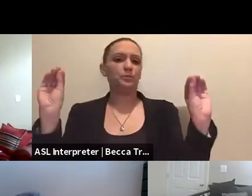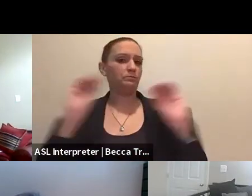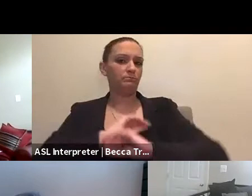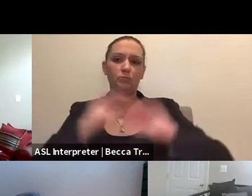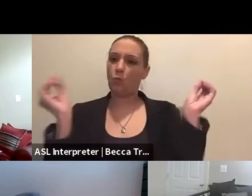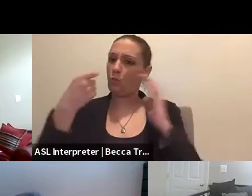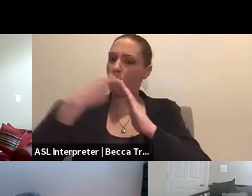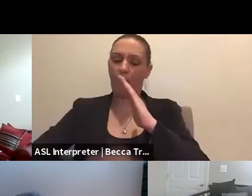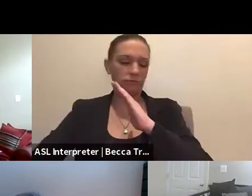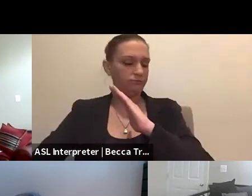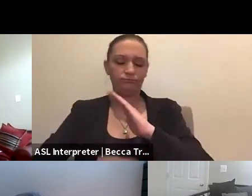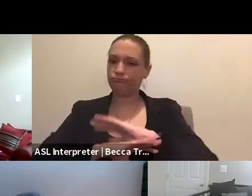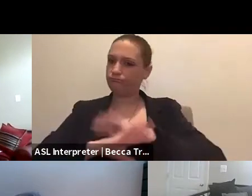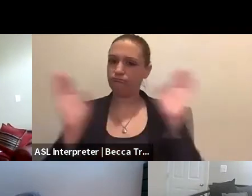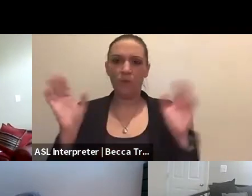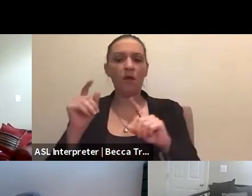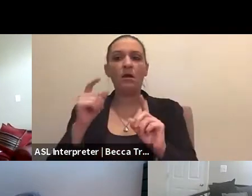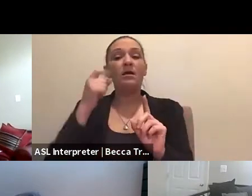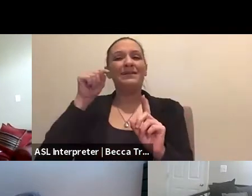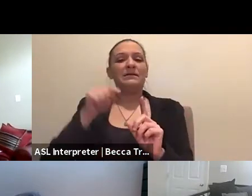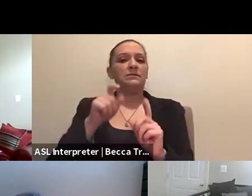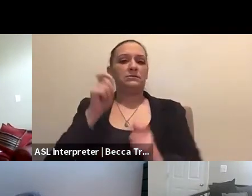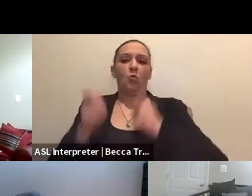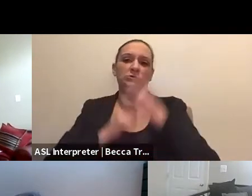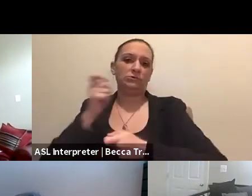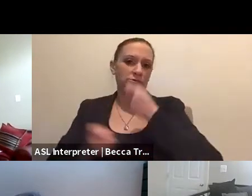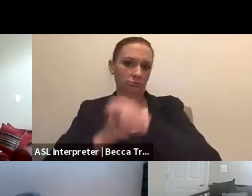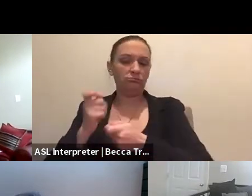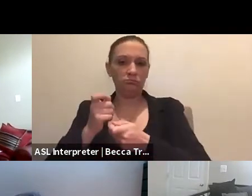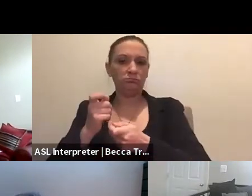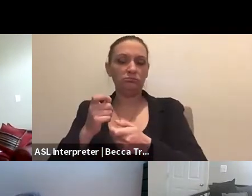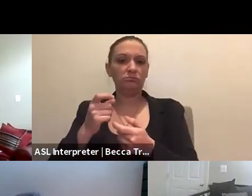This is a donor gift from the American people